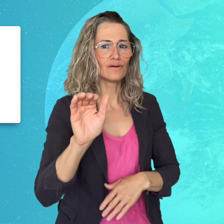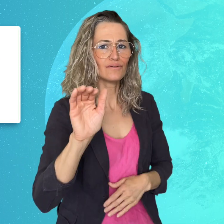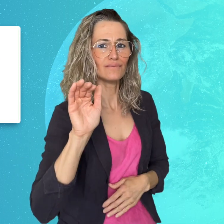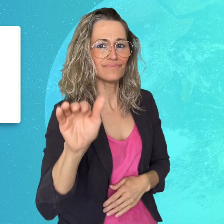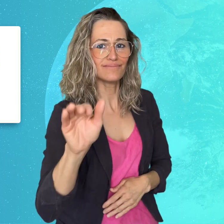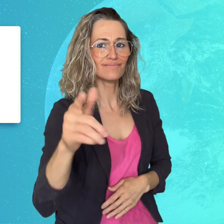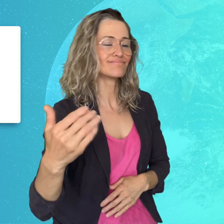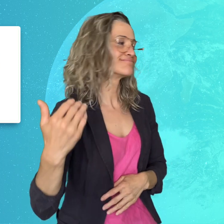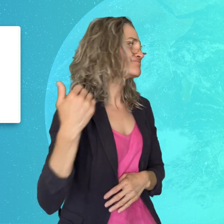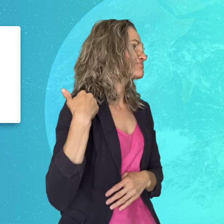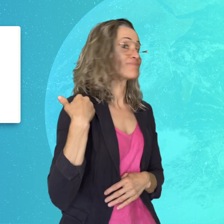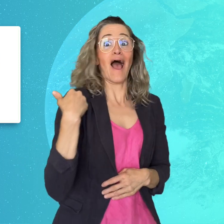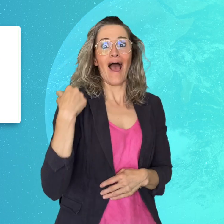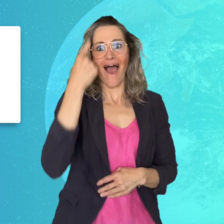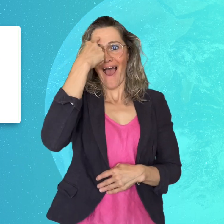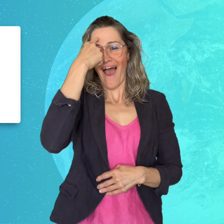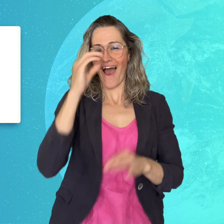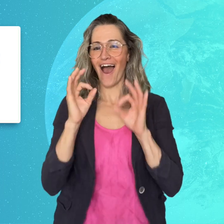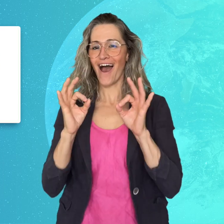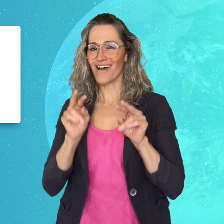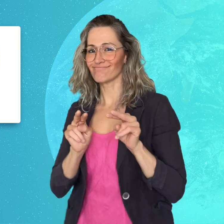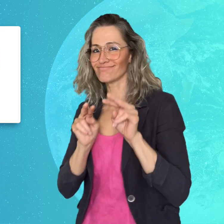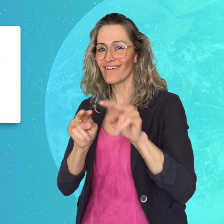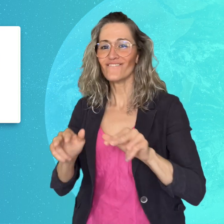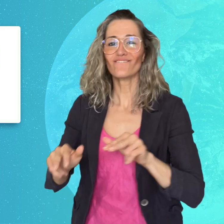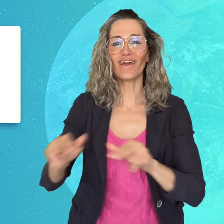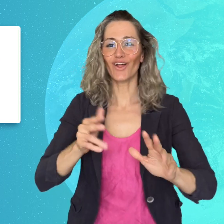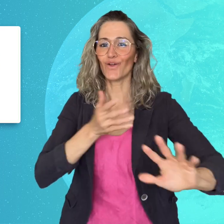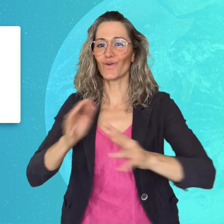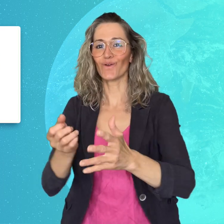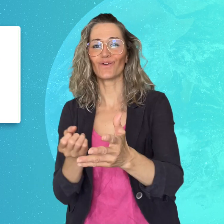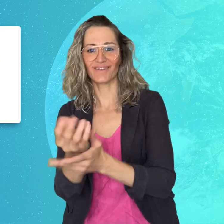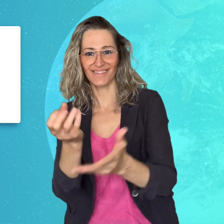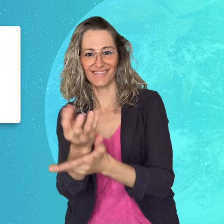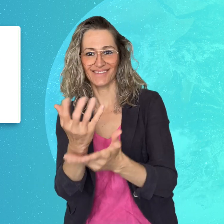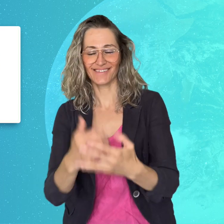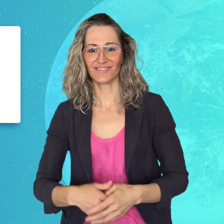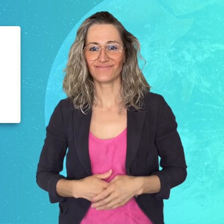so that you'll never miss a video!